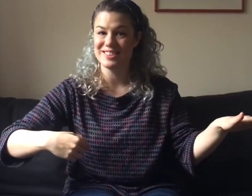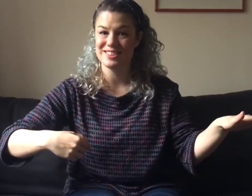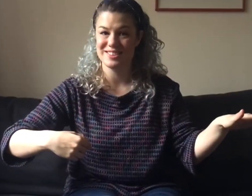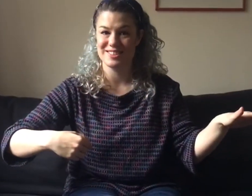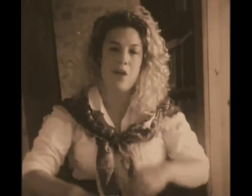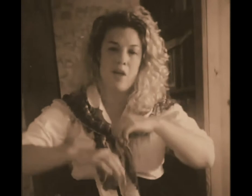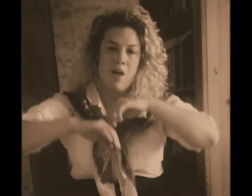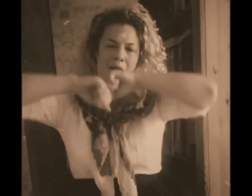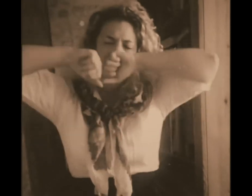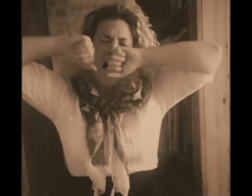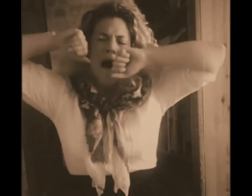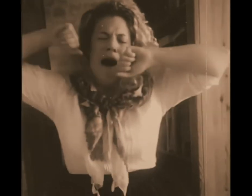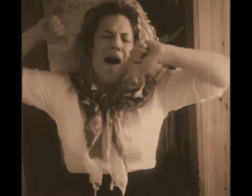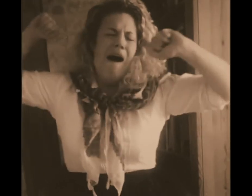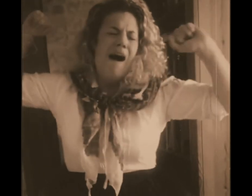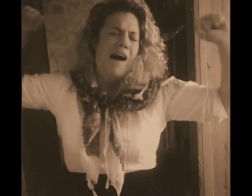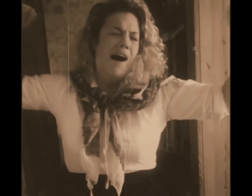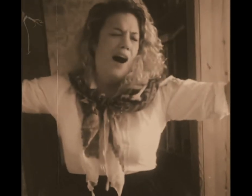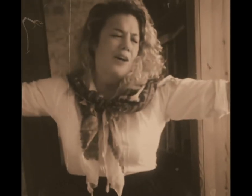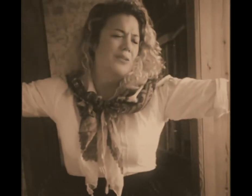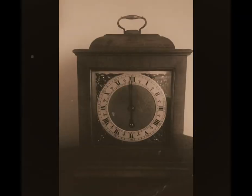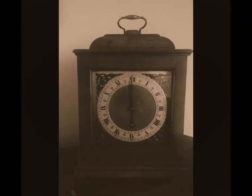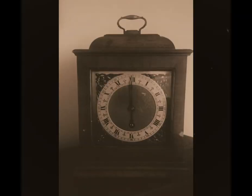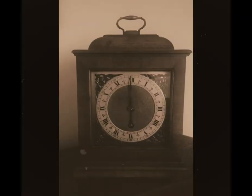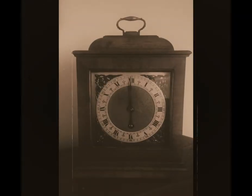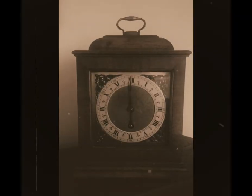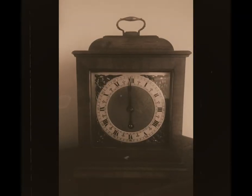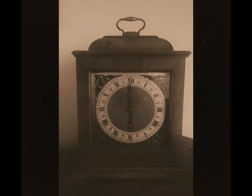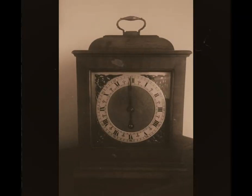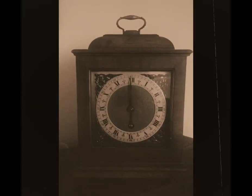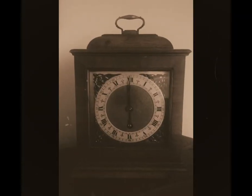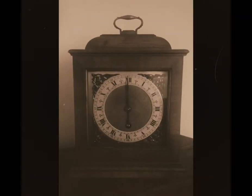Now every Monday morning just at six o’clock